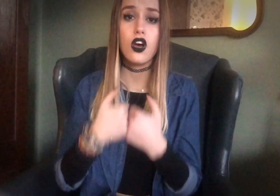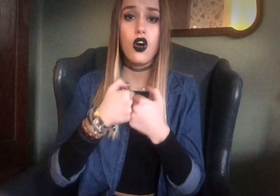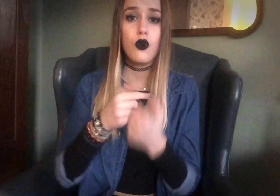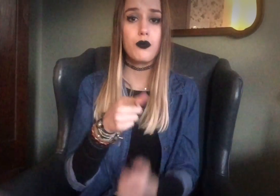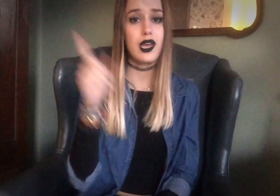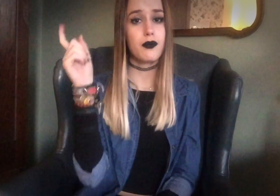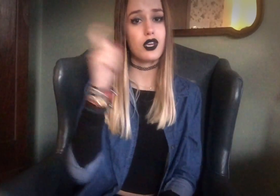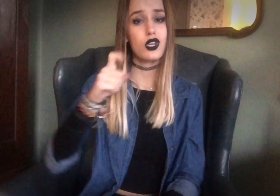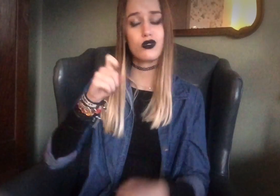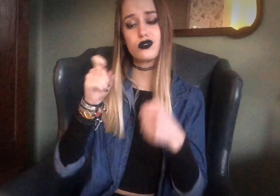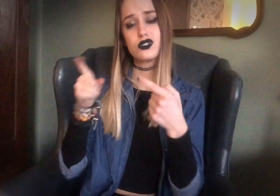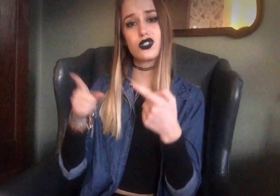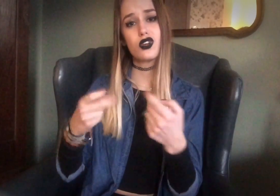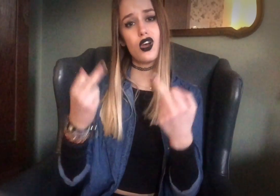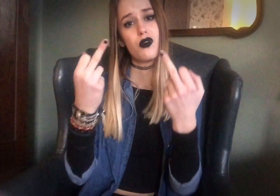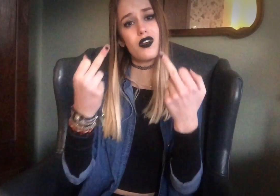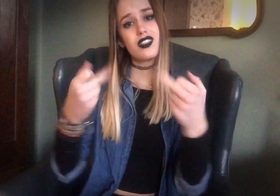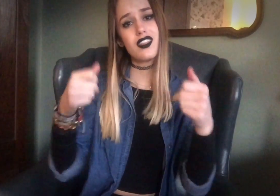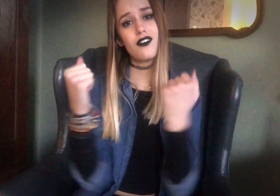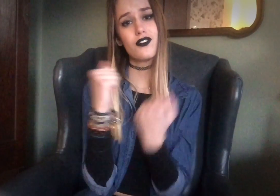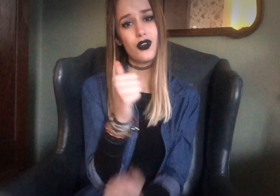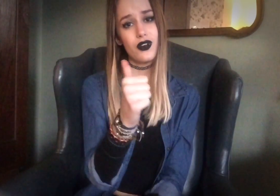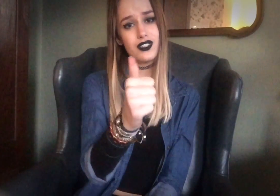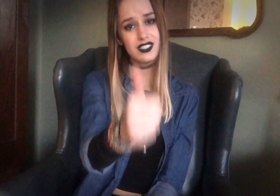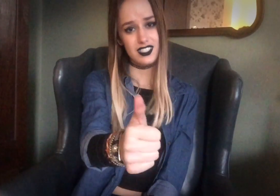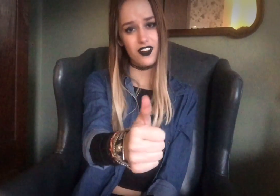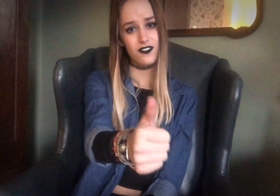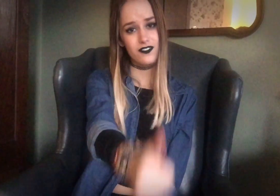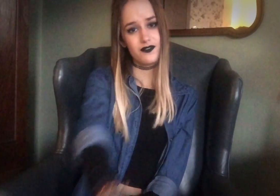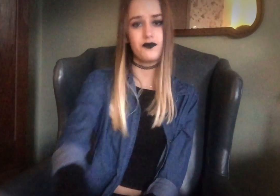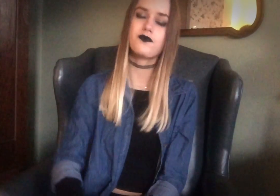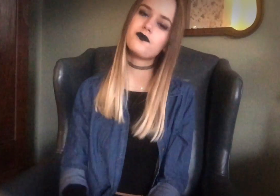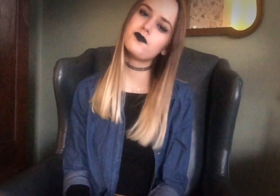Oh, baby, you should go and love yourself yeah